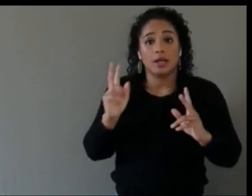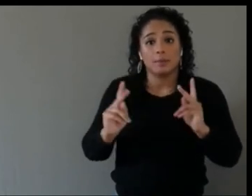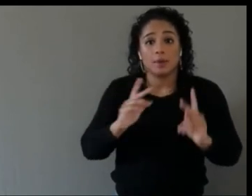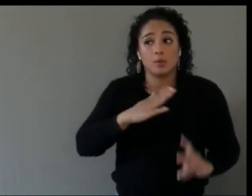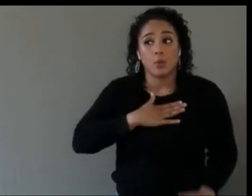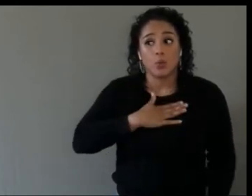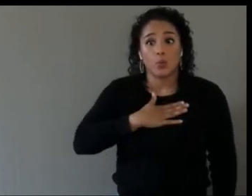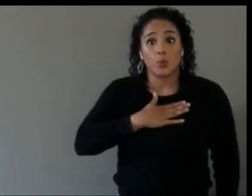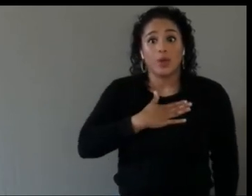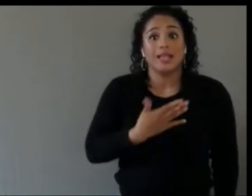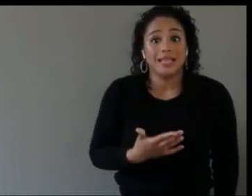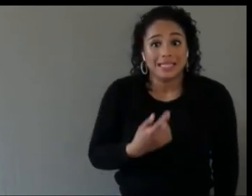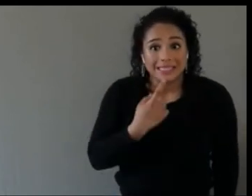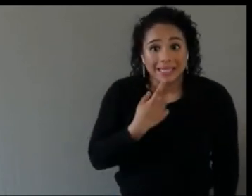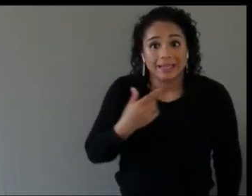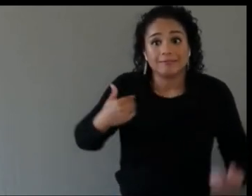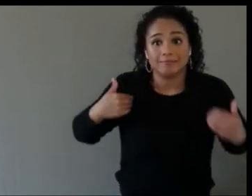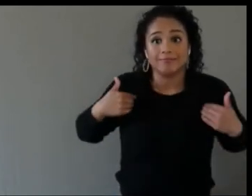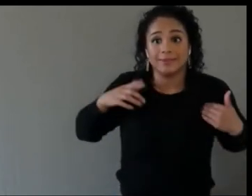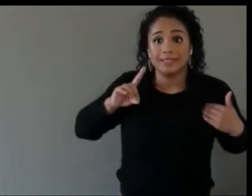want to label themselves as such. It is a challenge.